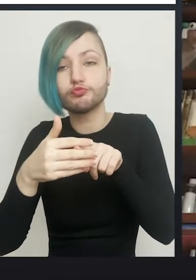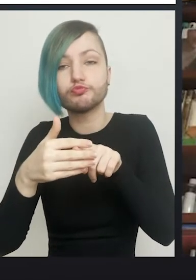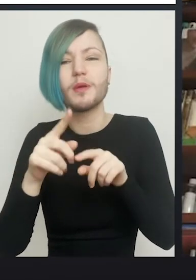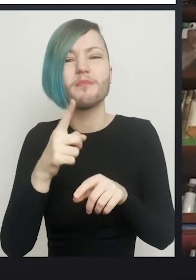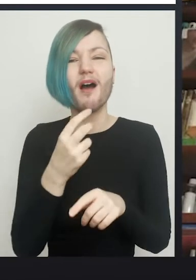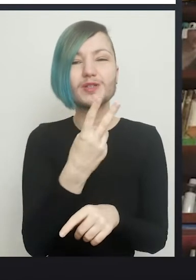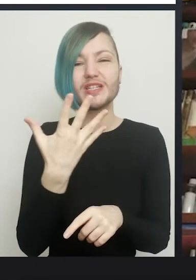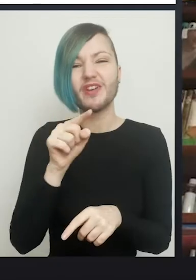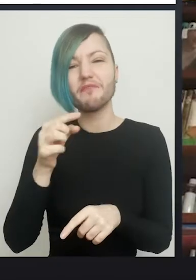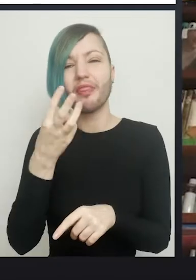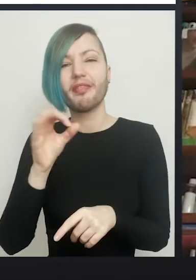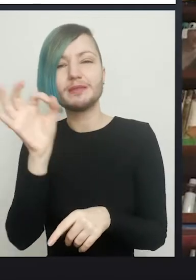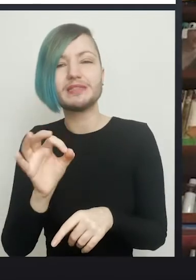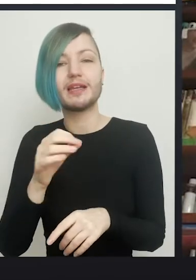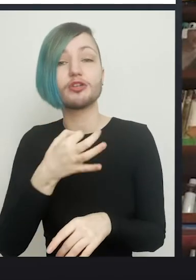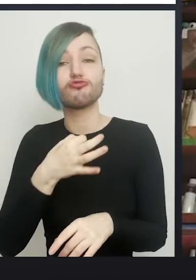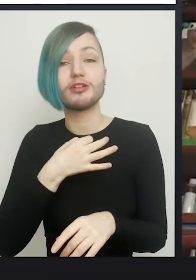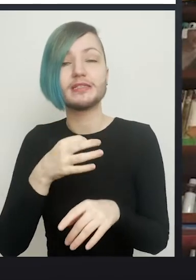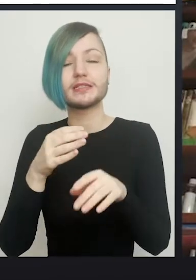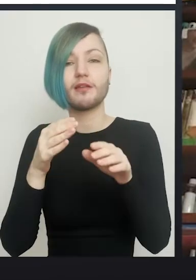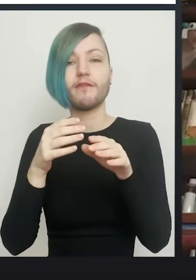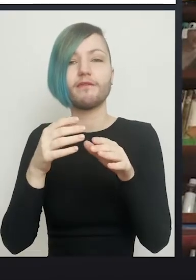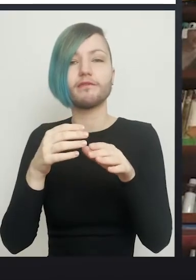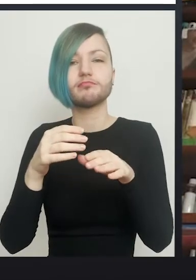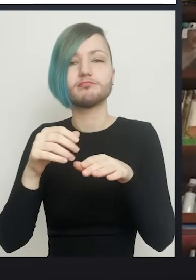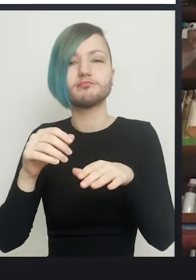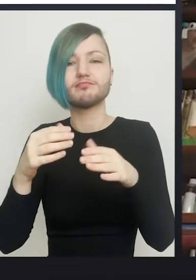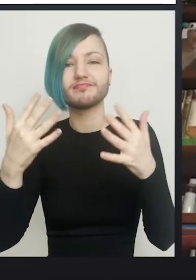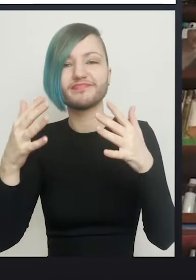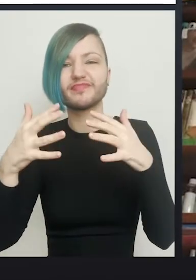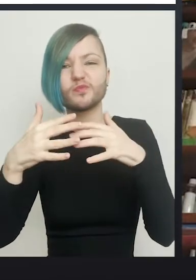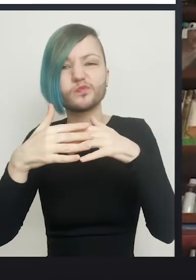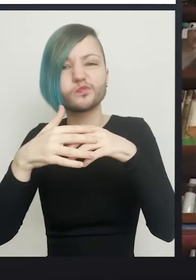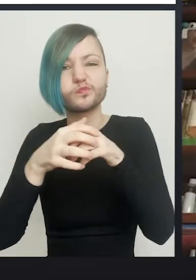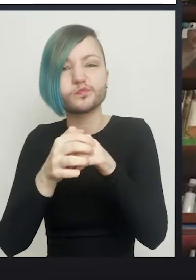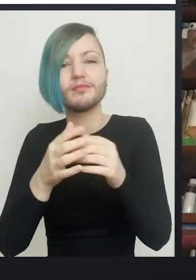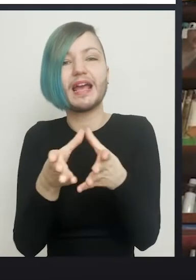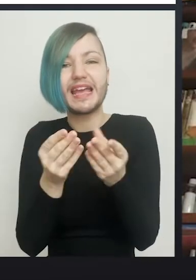30% risk of the thing scarring down and closing over, and requiring revision.